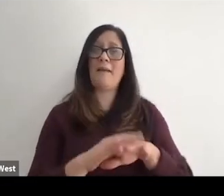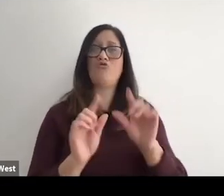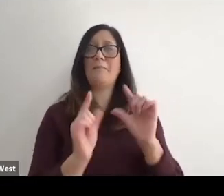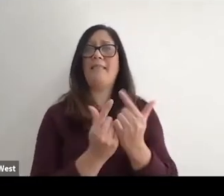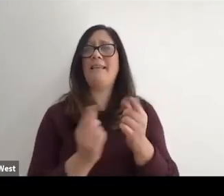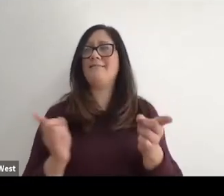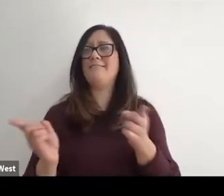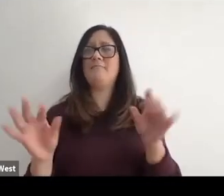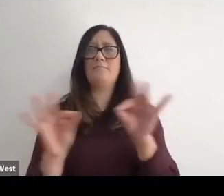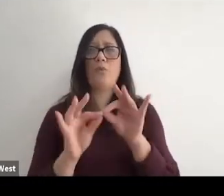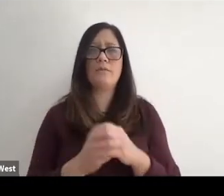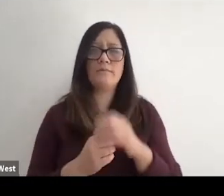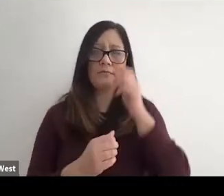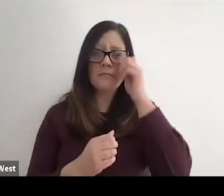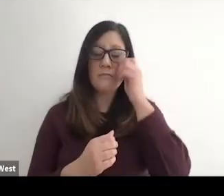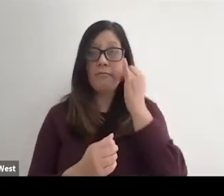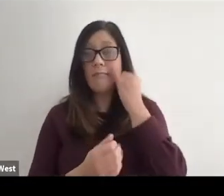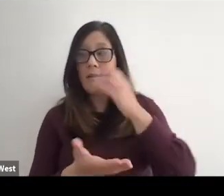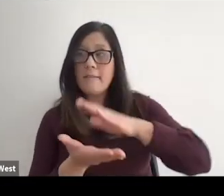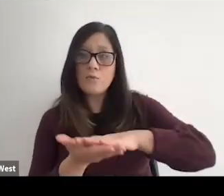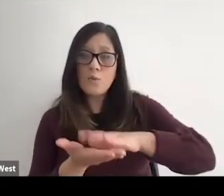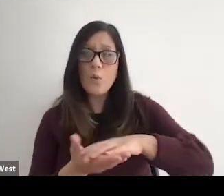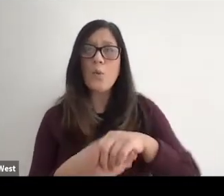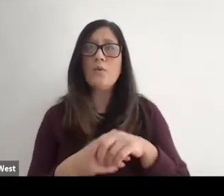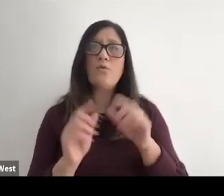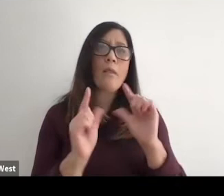are really important. And even if. Schools are these mainstream sport leagues